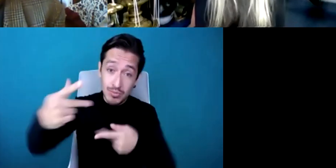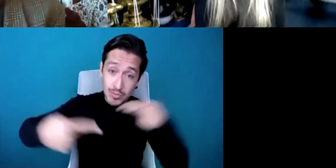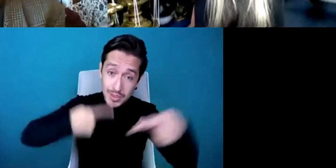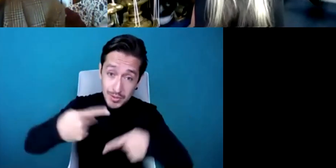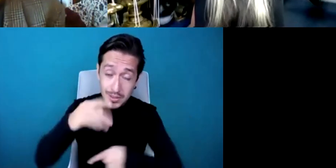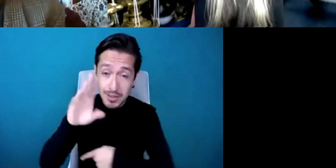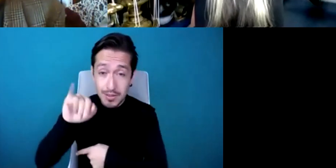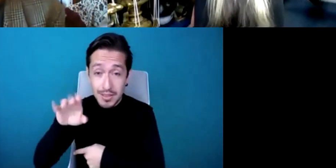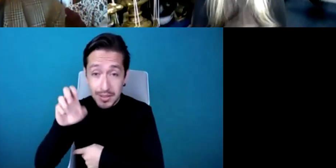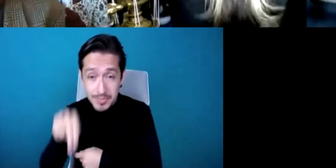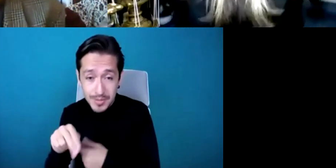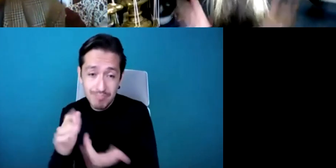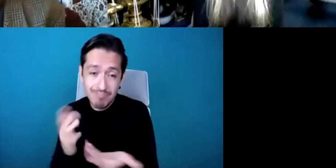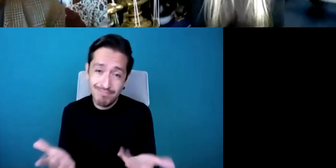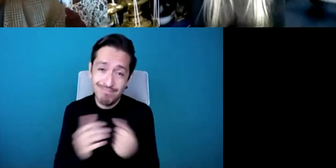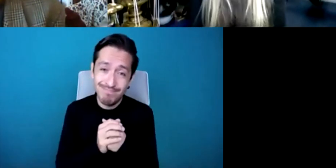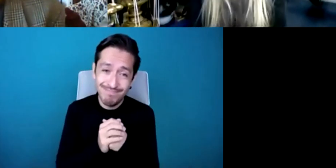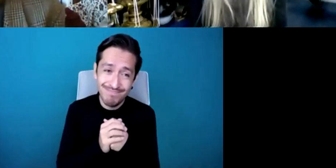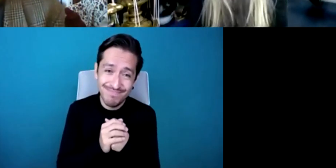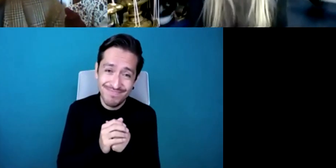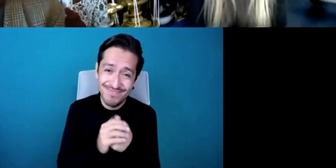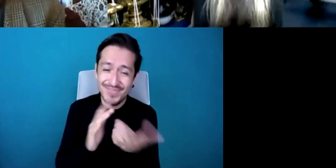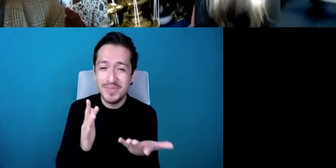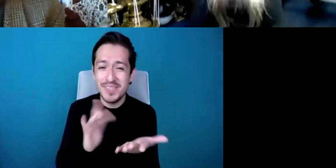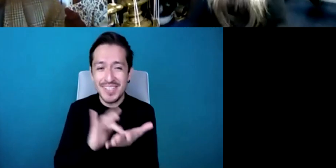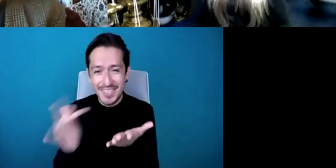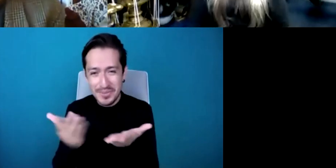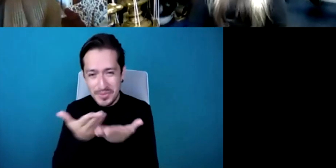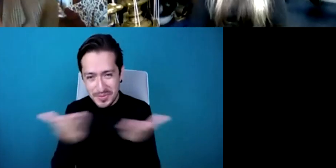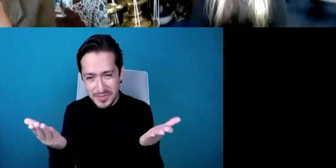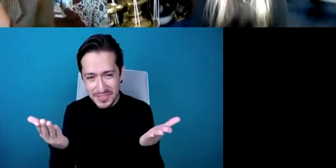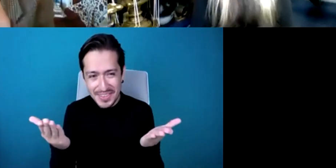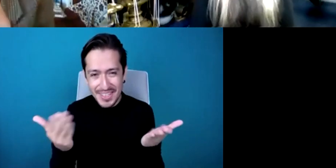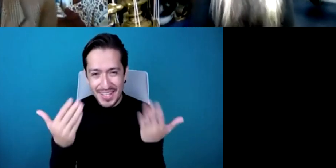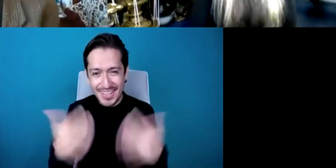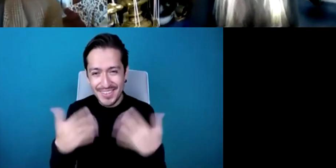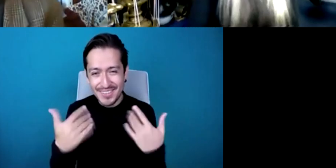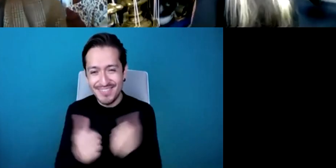just being the forever eloquent you. Thank you.